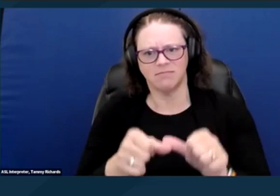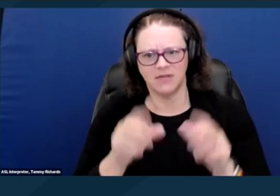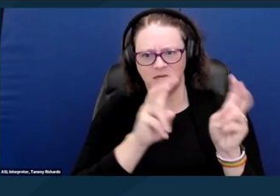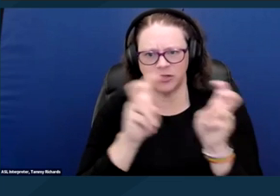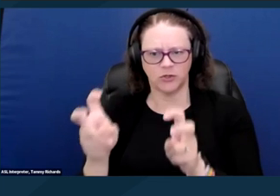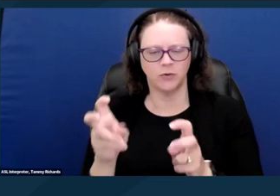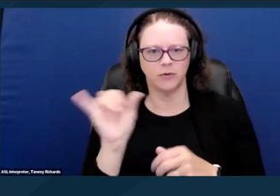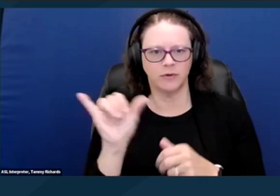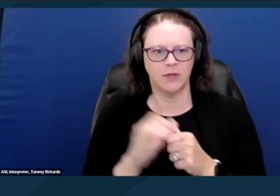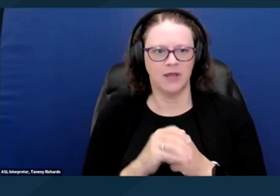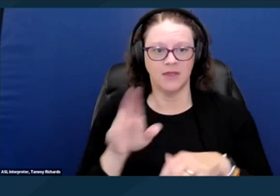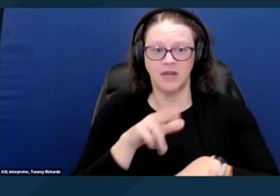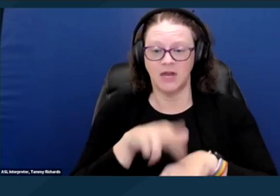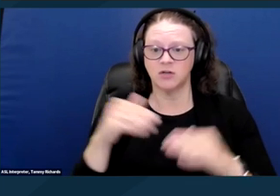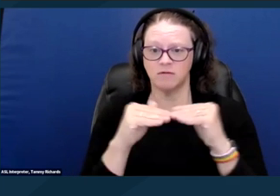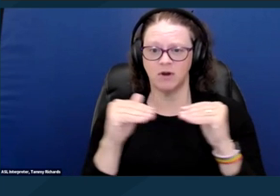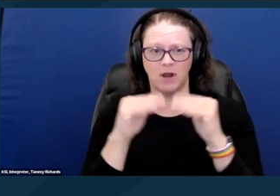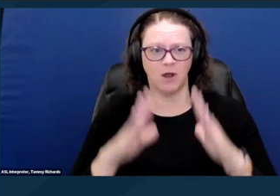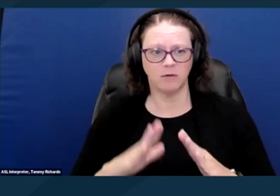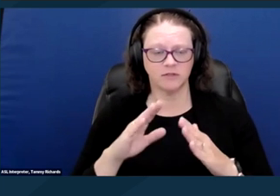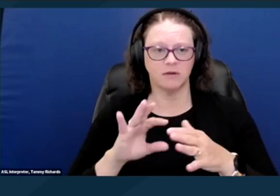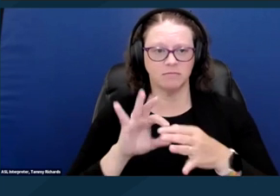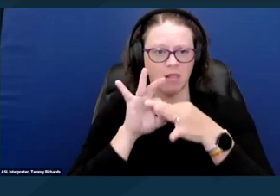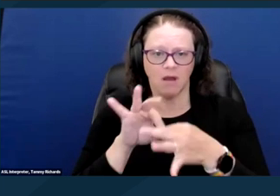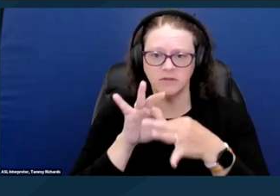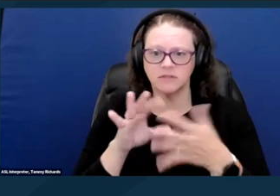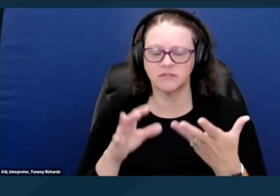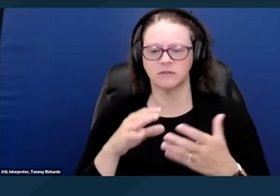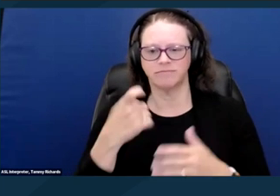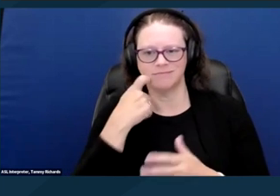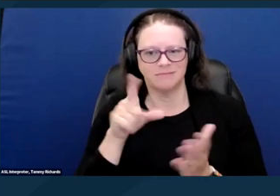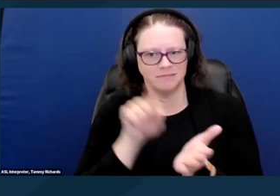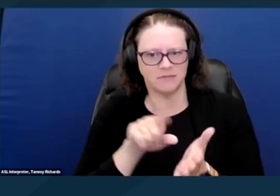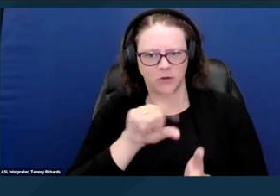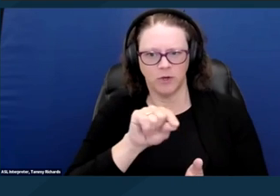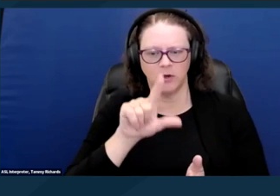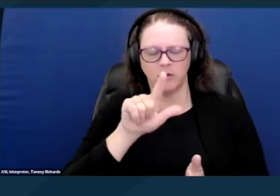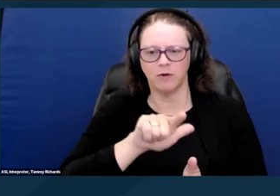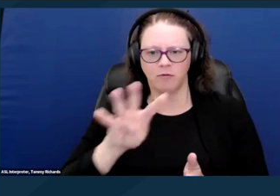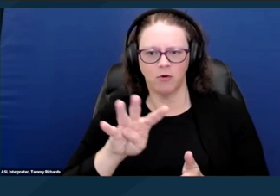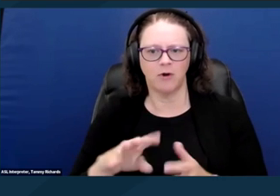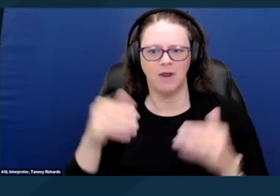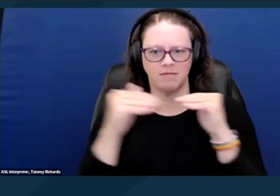The National Fair Housing Alliance recently published their 2024 Fair Housing Trends Report,